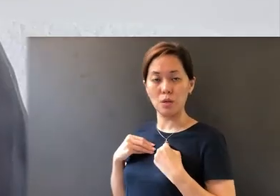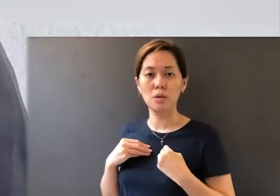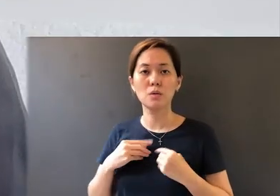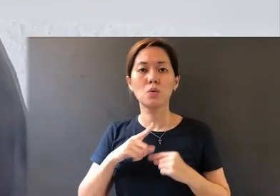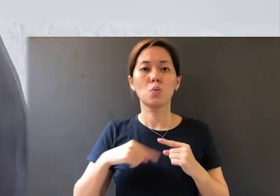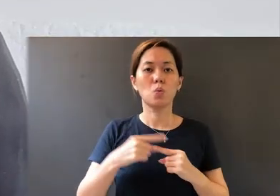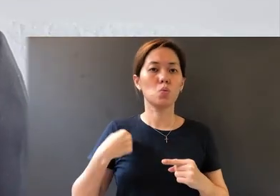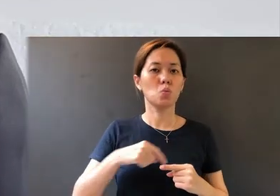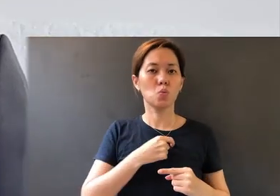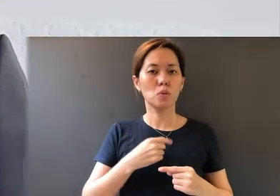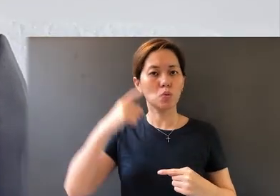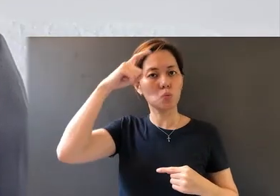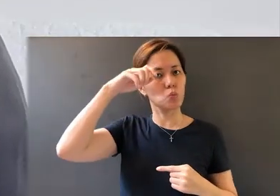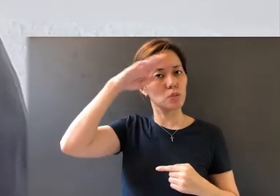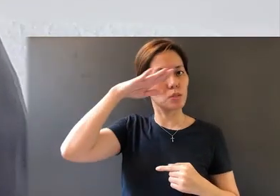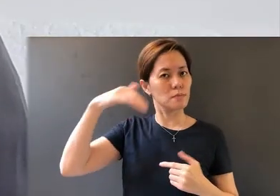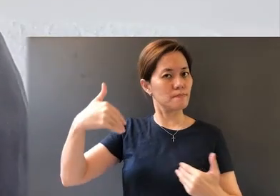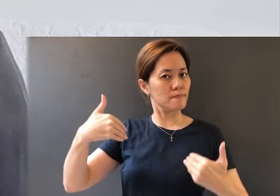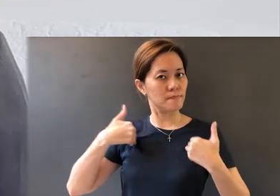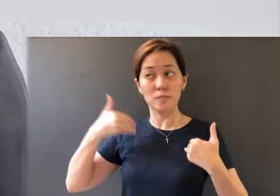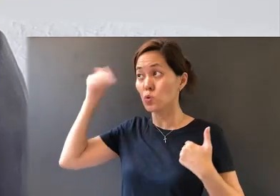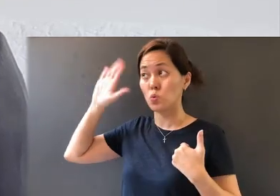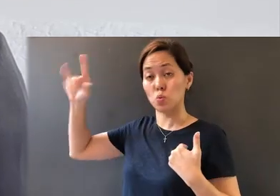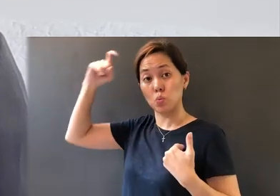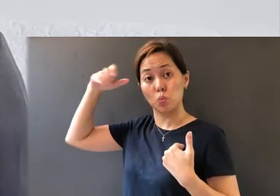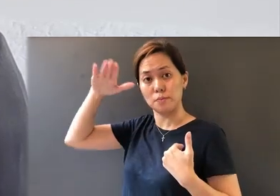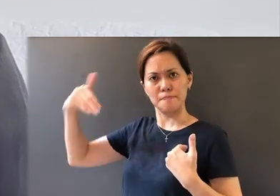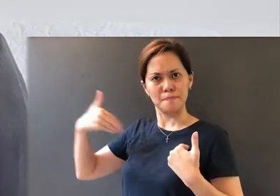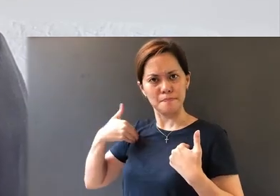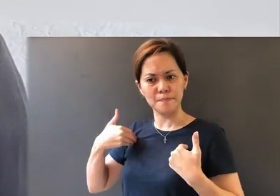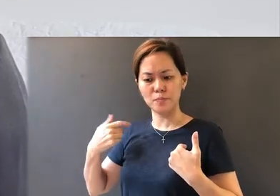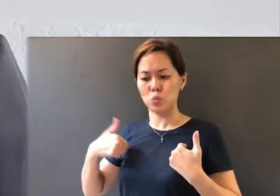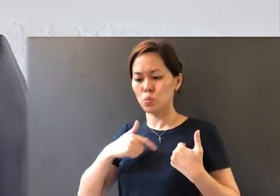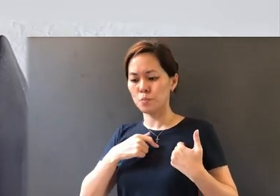When we have the wisdom of God, we are able to differentiate